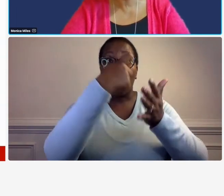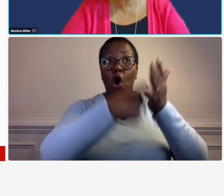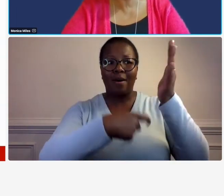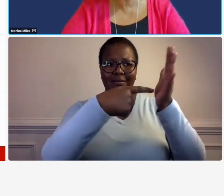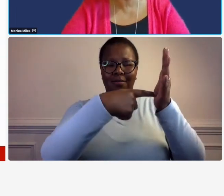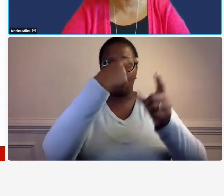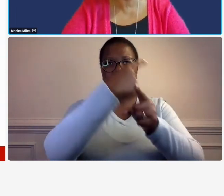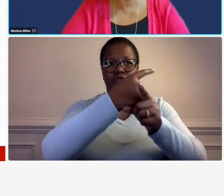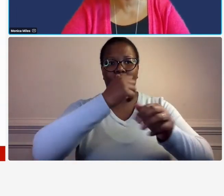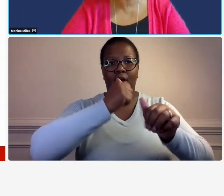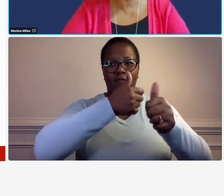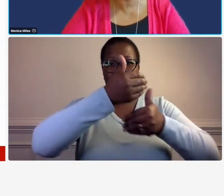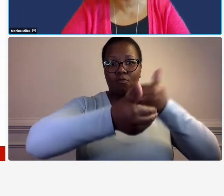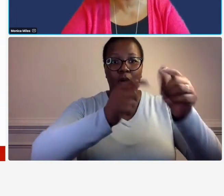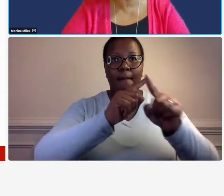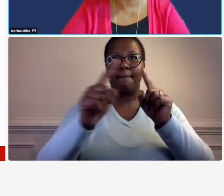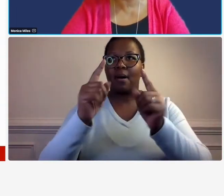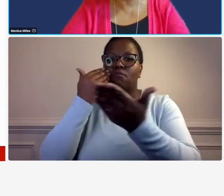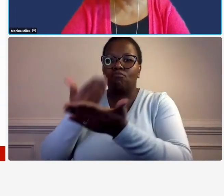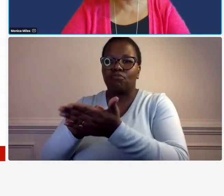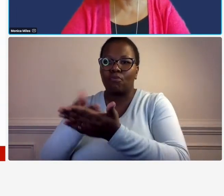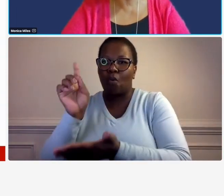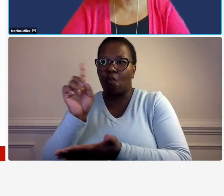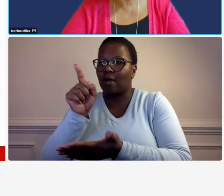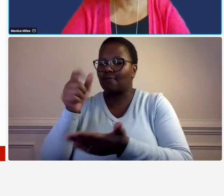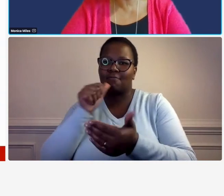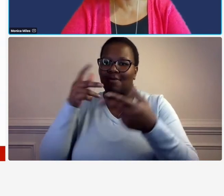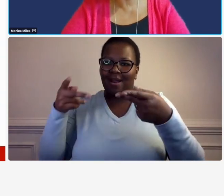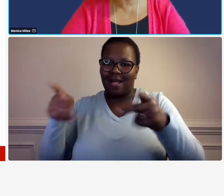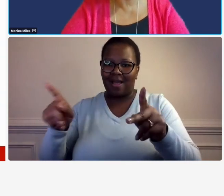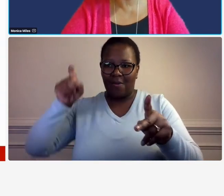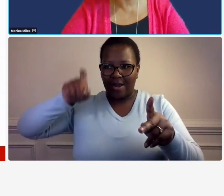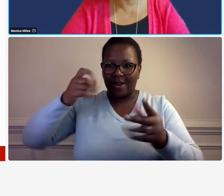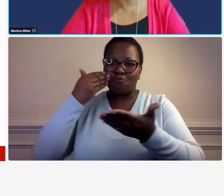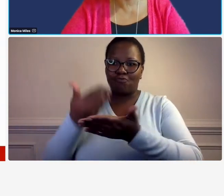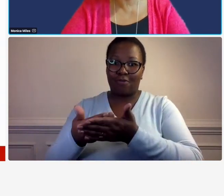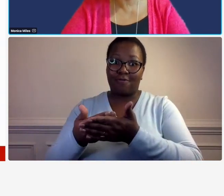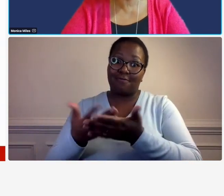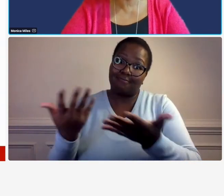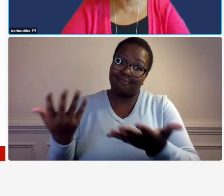retain your records it makes it unallowable and therefore you lose out so record retention